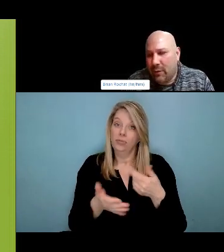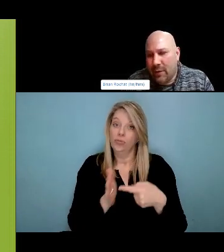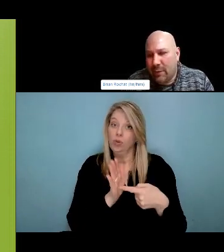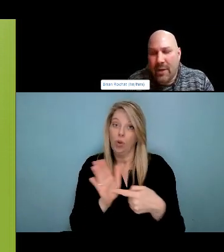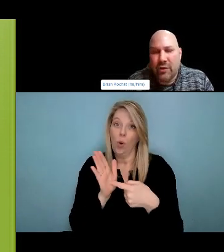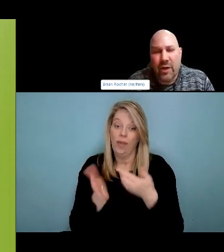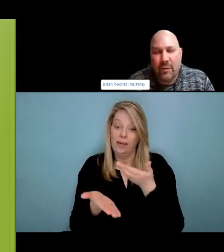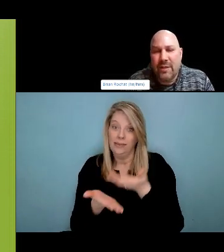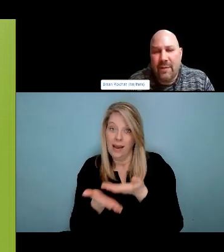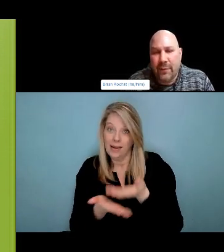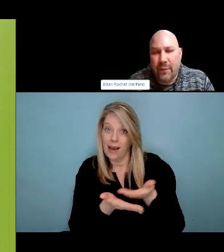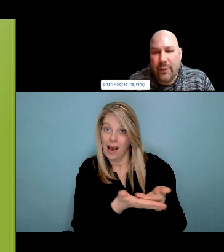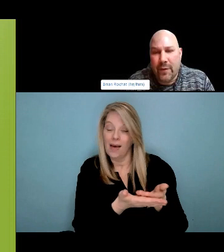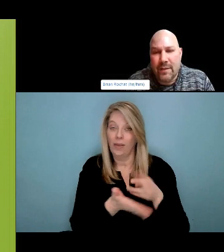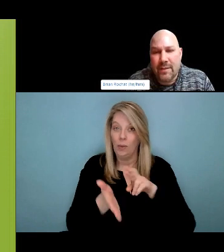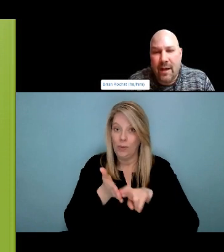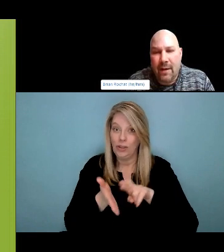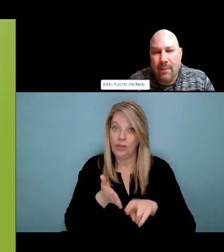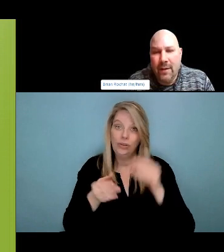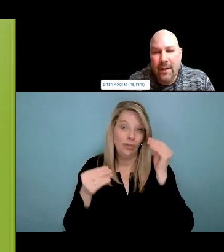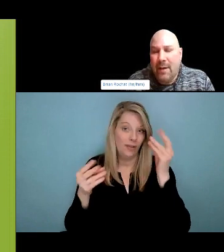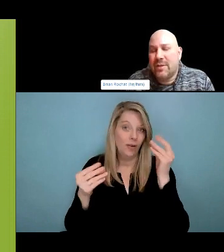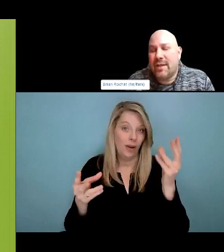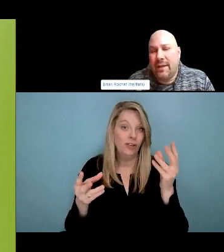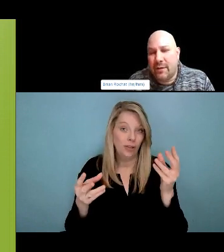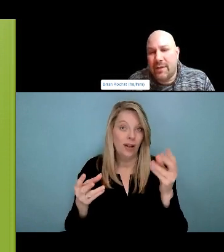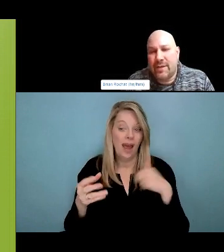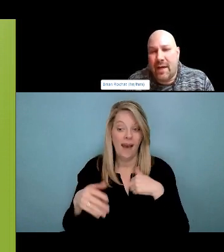will say, I haven't met anybody who doesn't have complex or experience complex systems